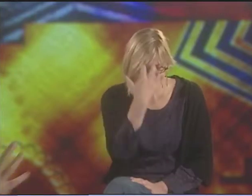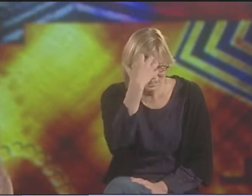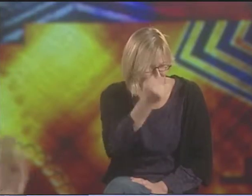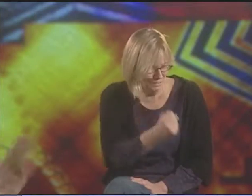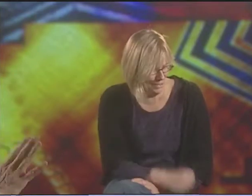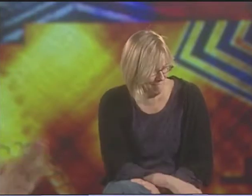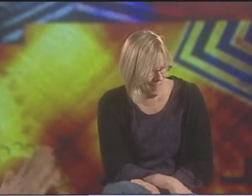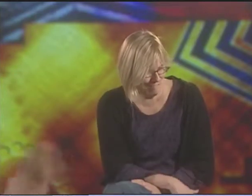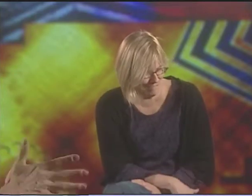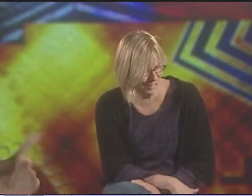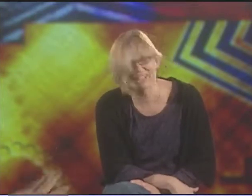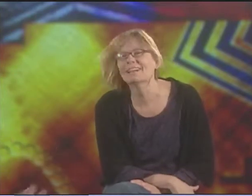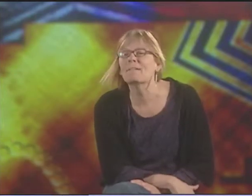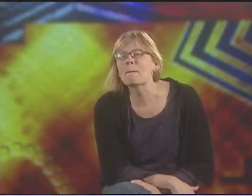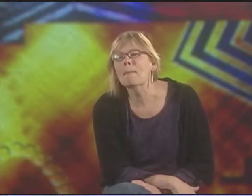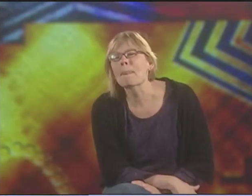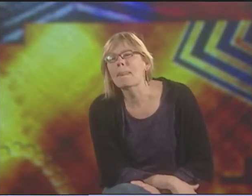WOW, YOU'VE MEMORIZED THAT.